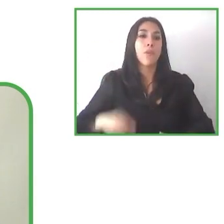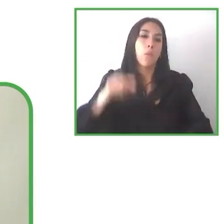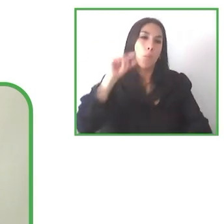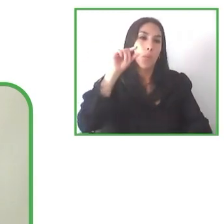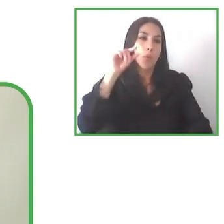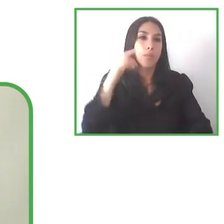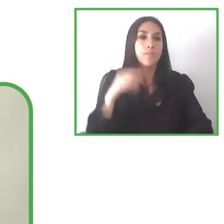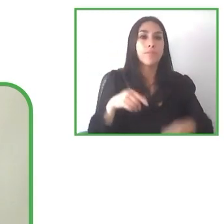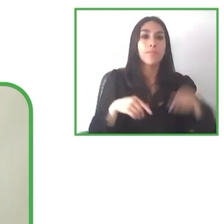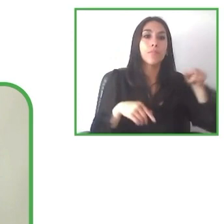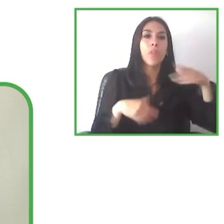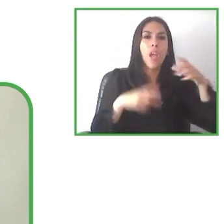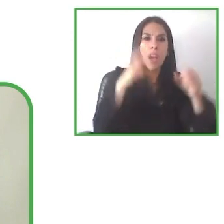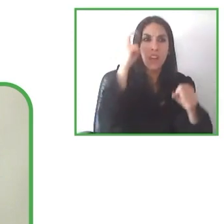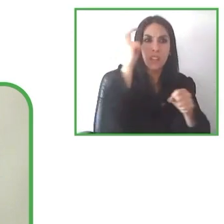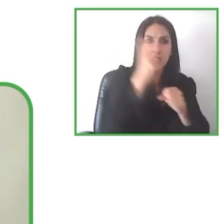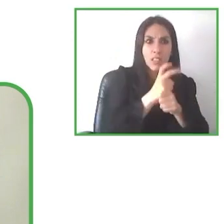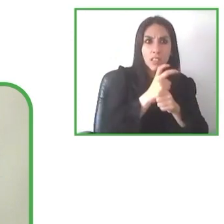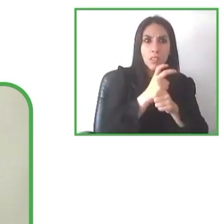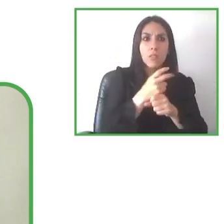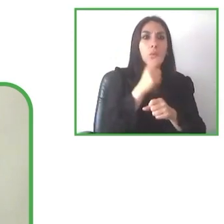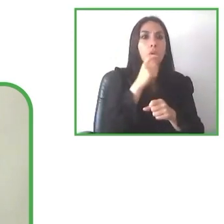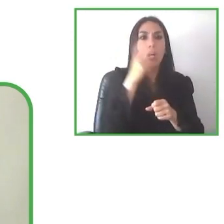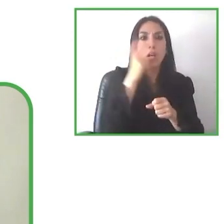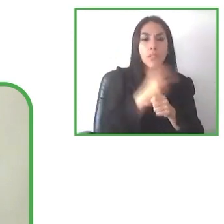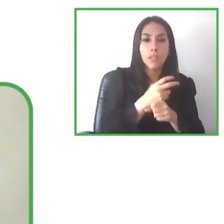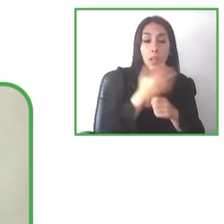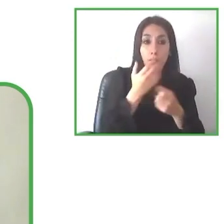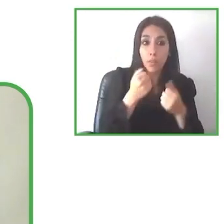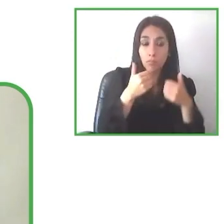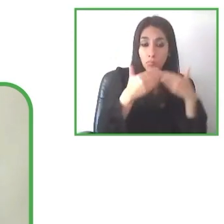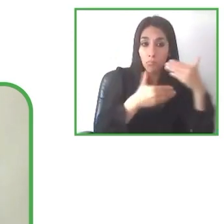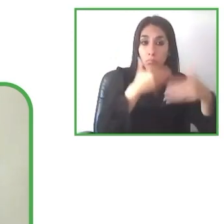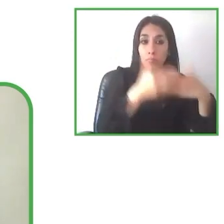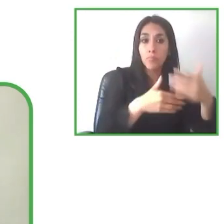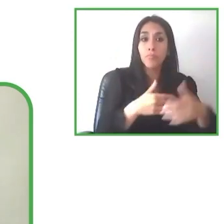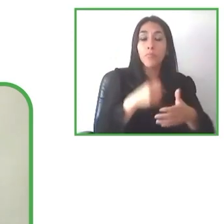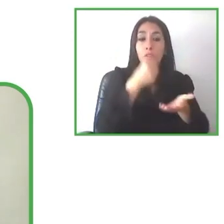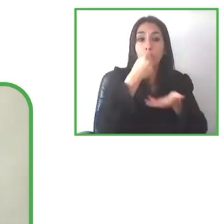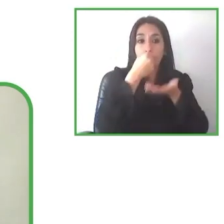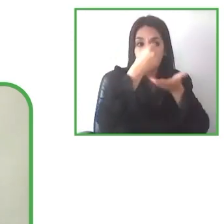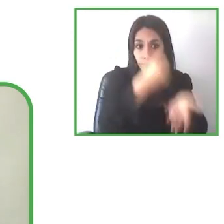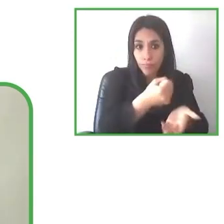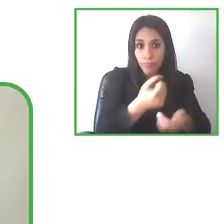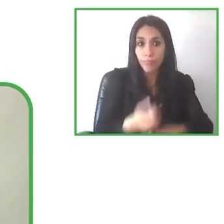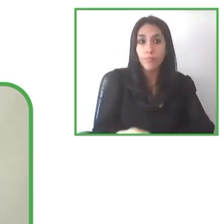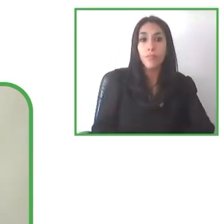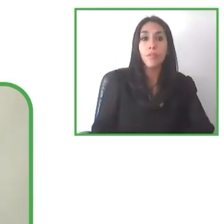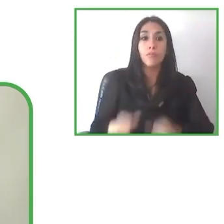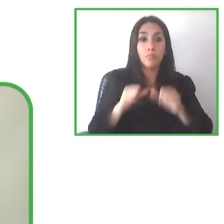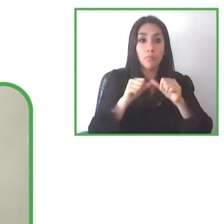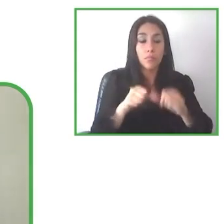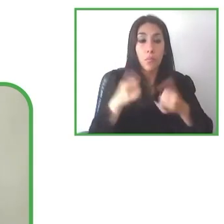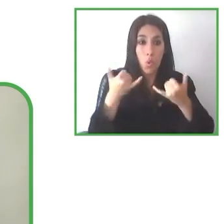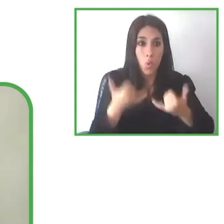So and it's been difficult to understand the financial sustainability, especially in this pandemic year.